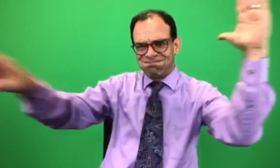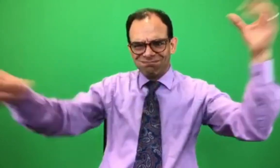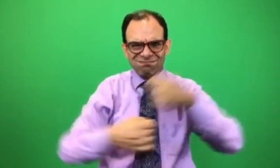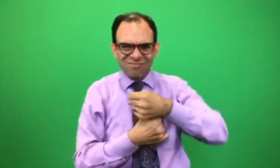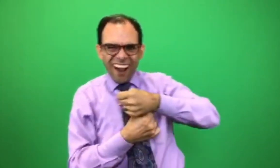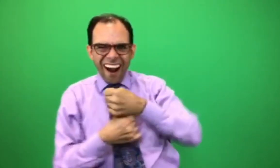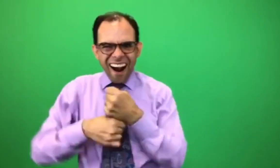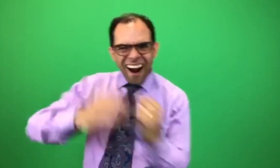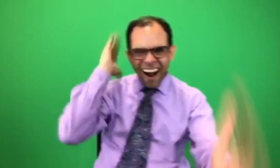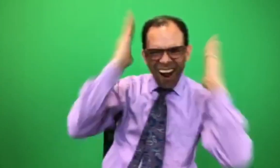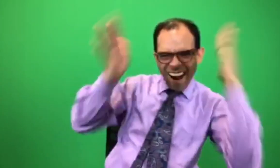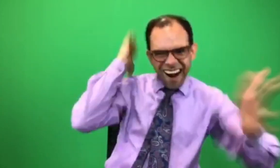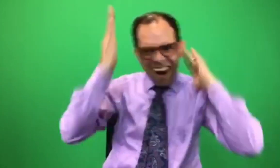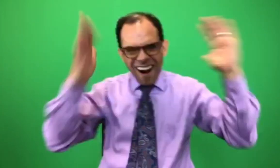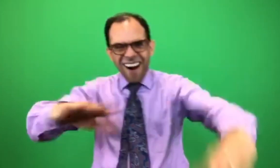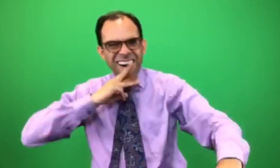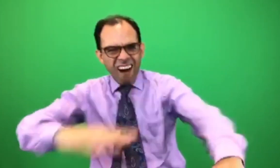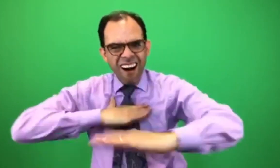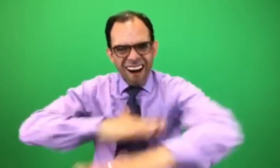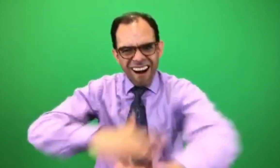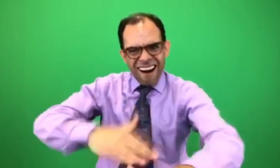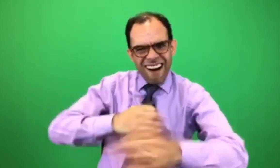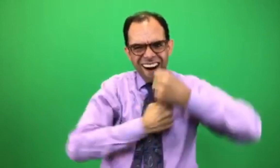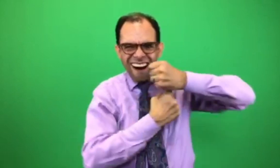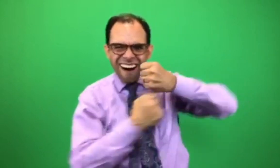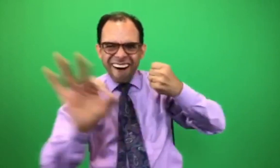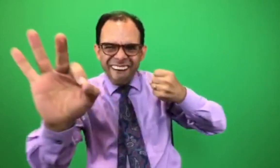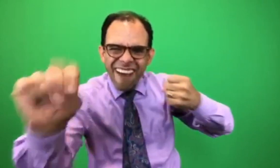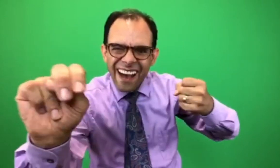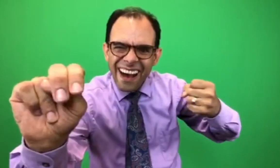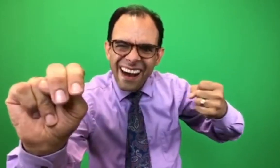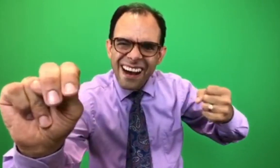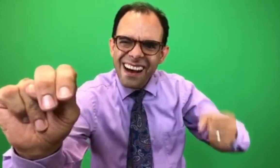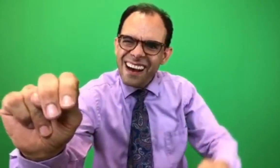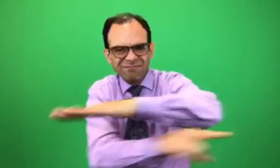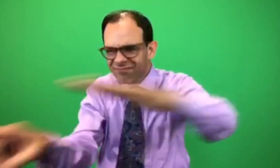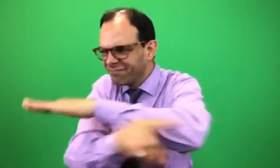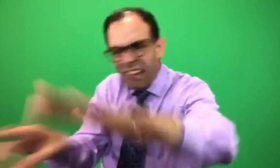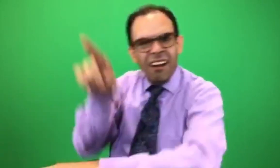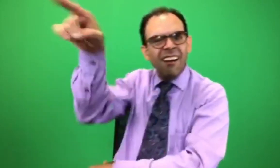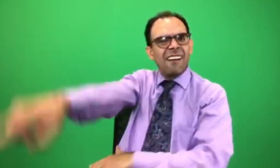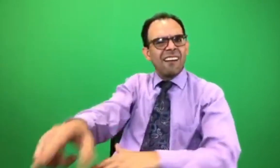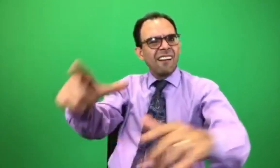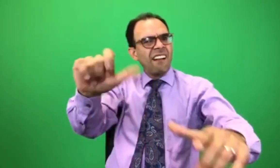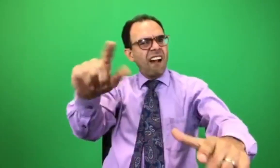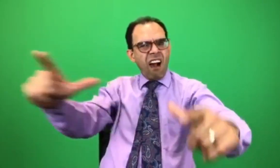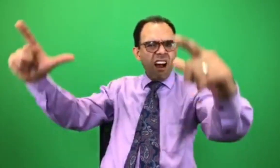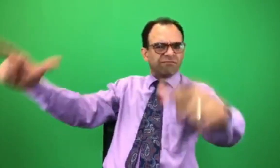Fly through mountains and over forests on a zipline while enjoying stunning views. Campers hike trails which lead to a lake.